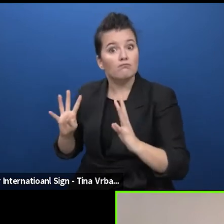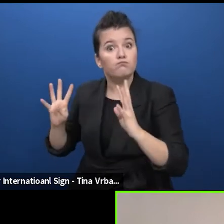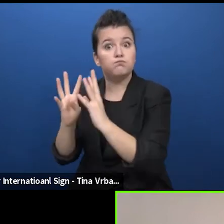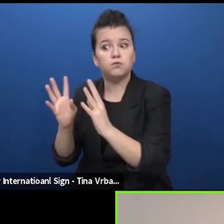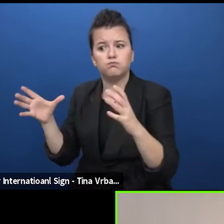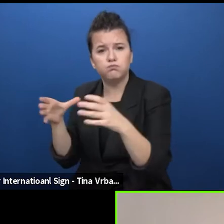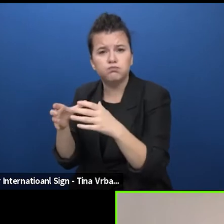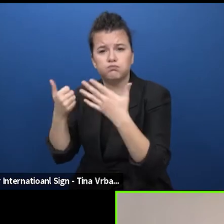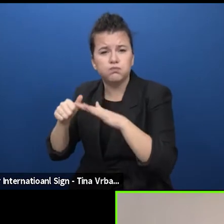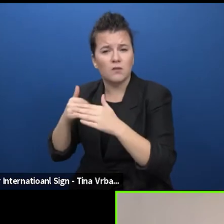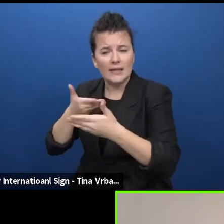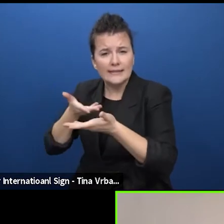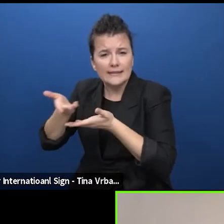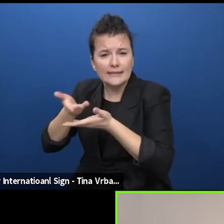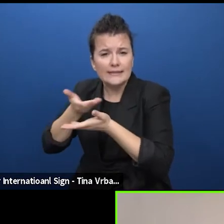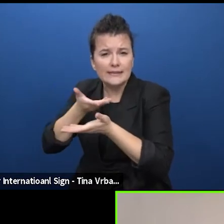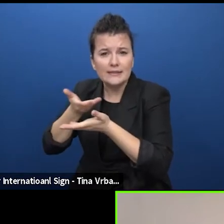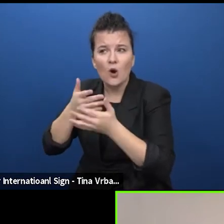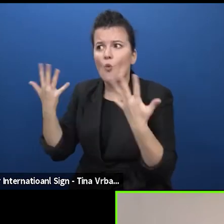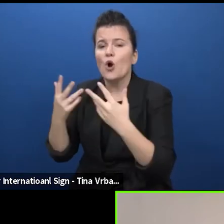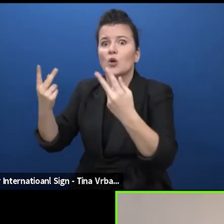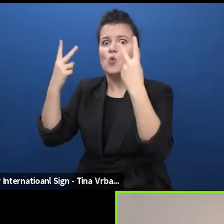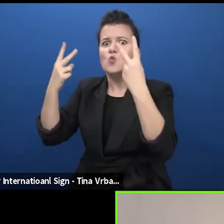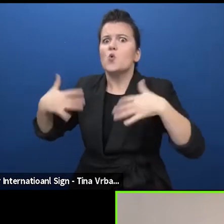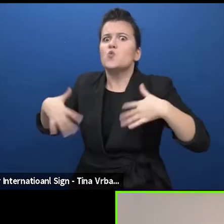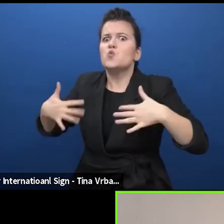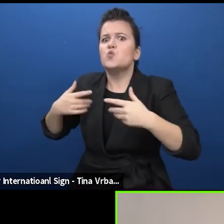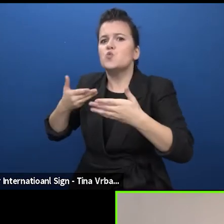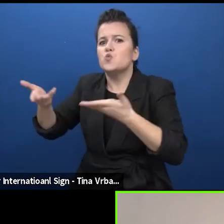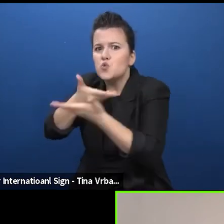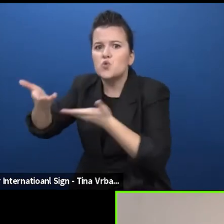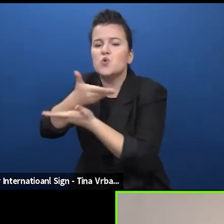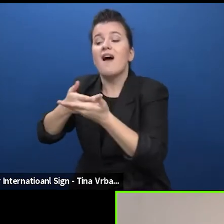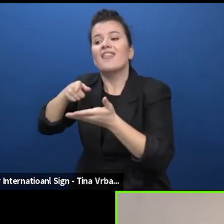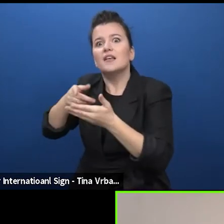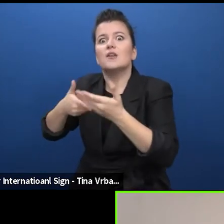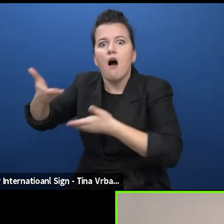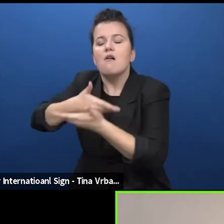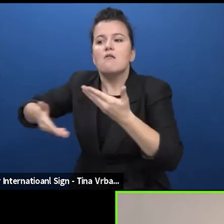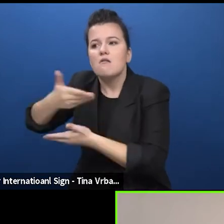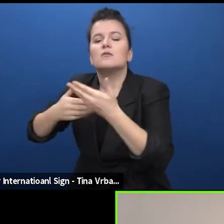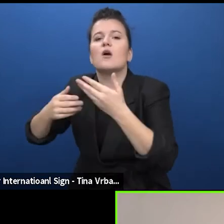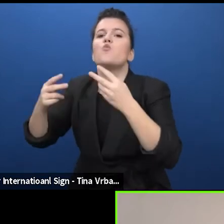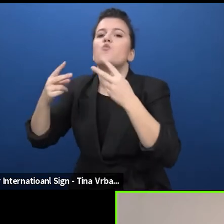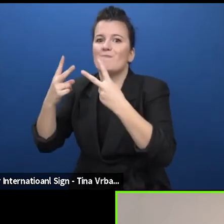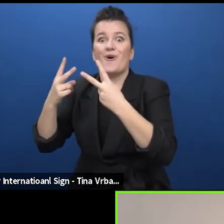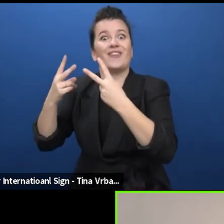but also on the need for more dialogue and more events just like this one in the future. We are